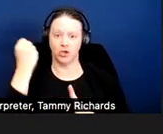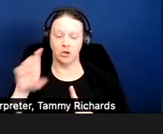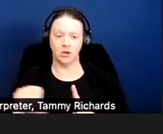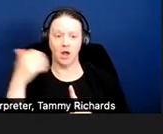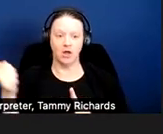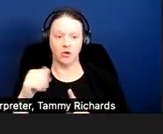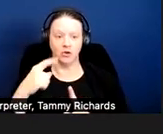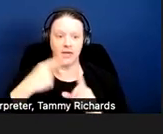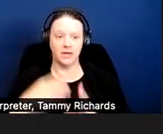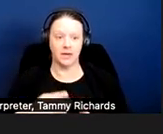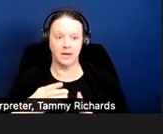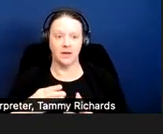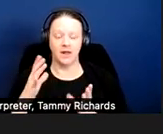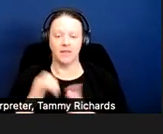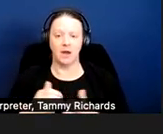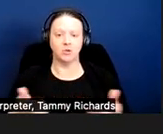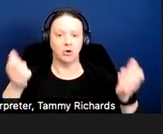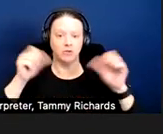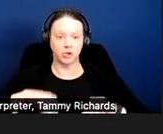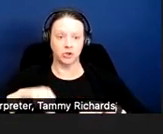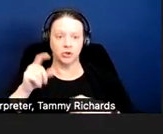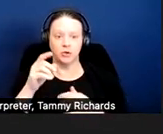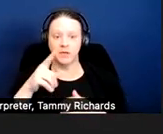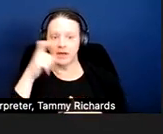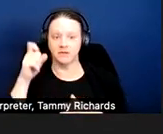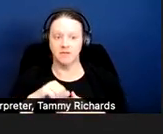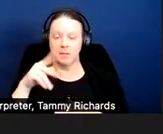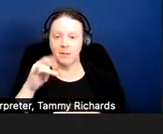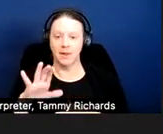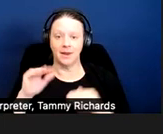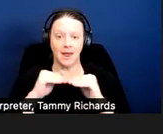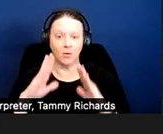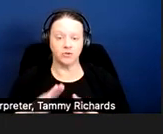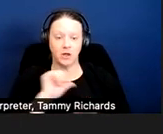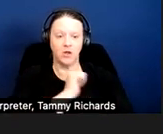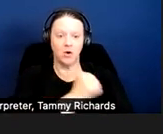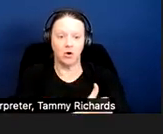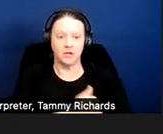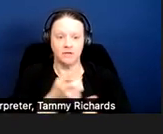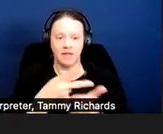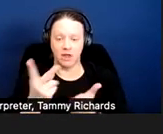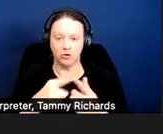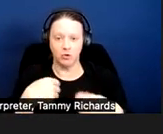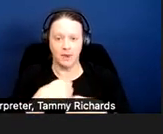assessment as to whether the danger or the threat would continue.